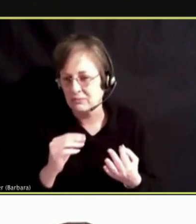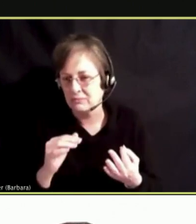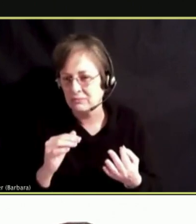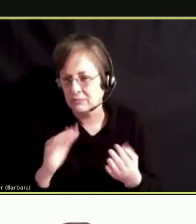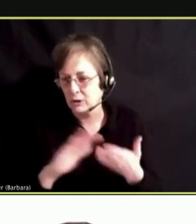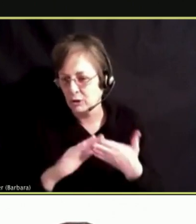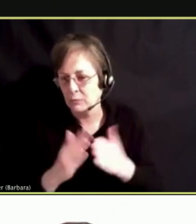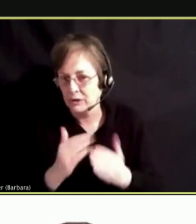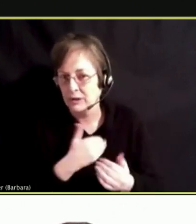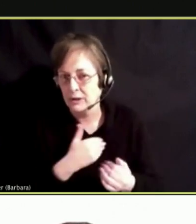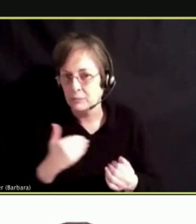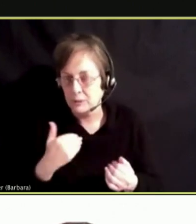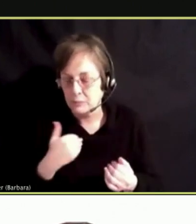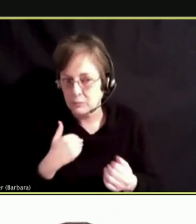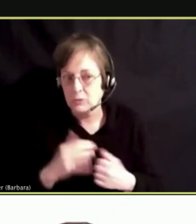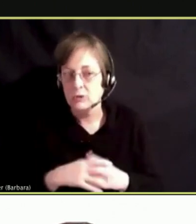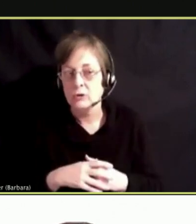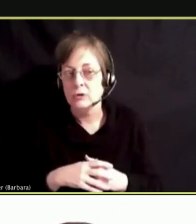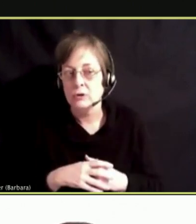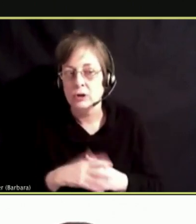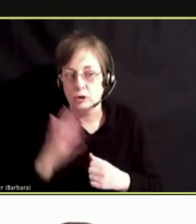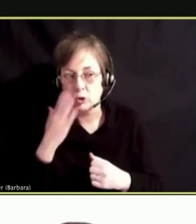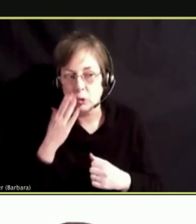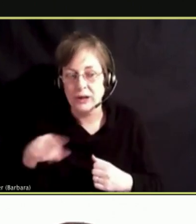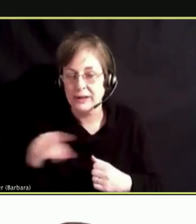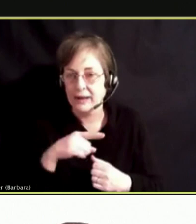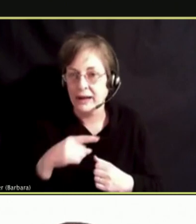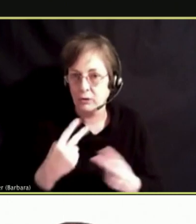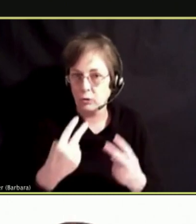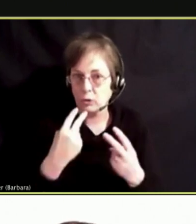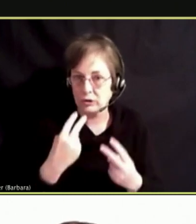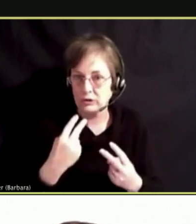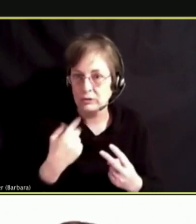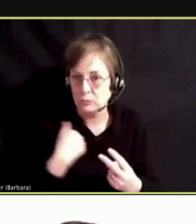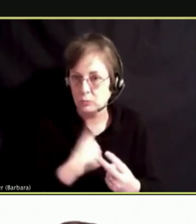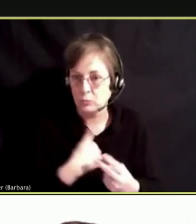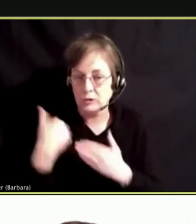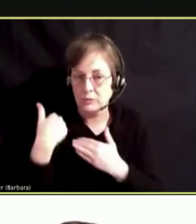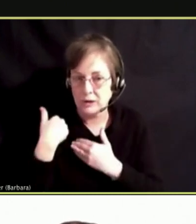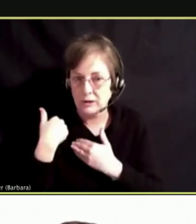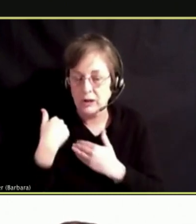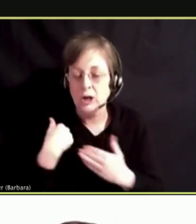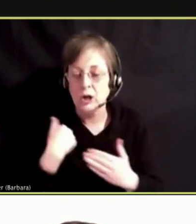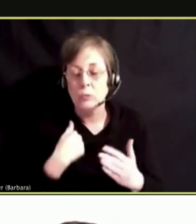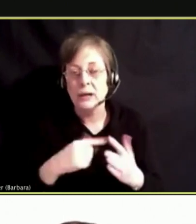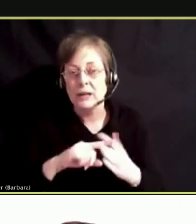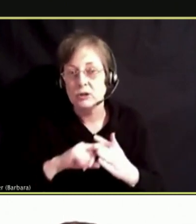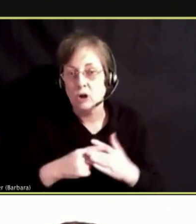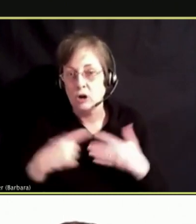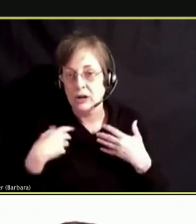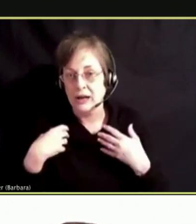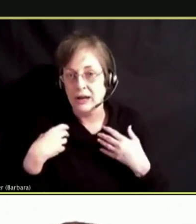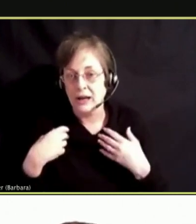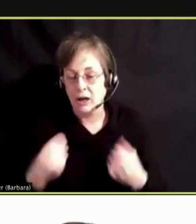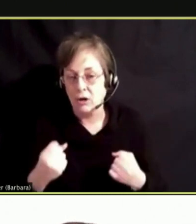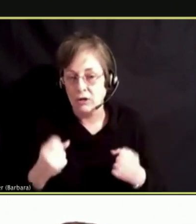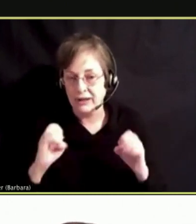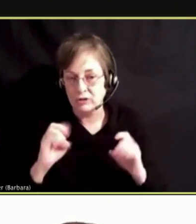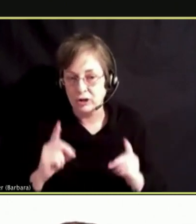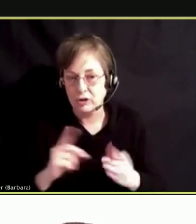ACCOUNTABLE TO RESTART THE HEALTH EDUCATION CURRICULUM AS EARLY AS PRE-K AND WE GO UP TO HIGH SCHOOL.